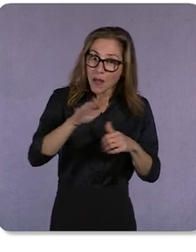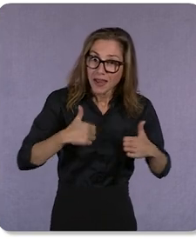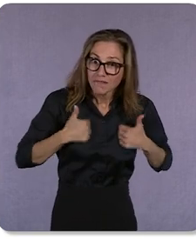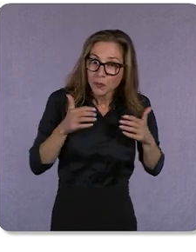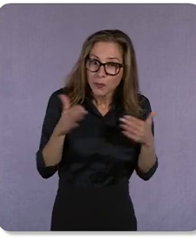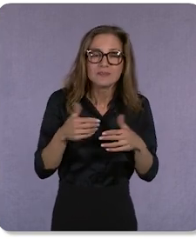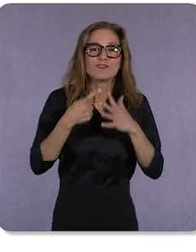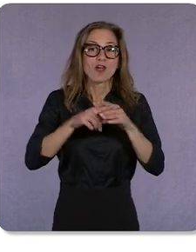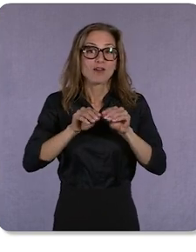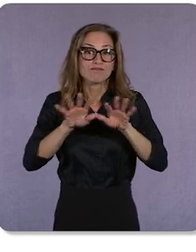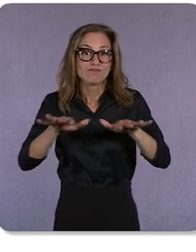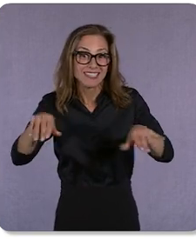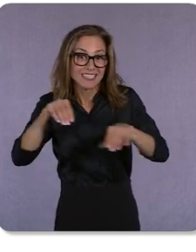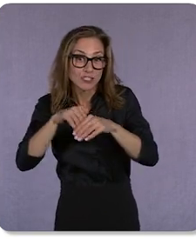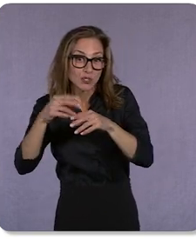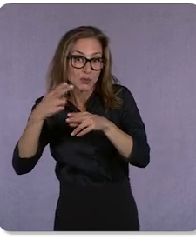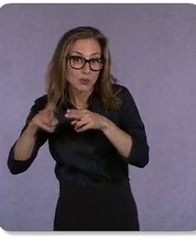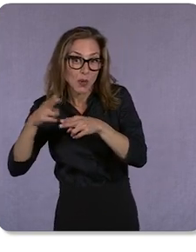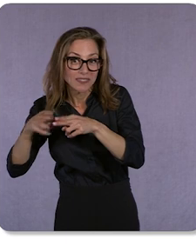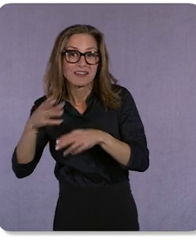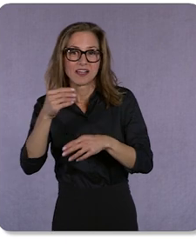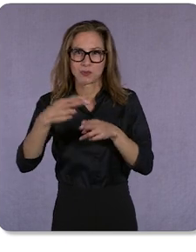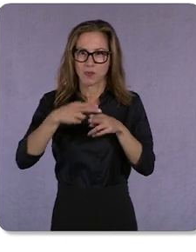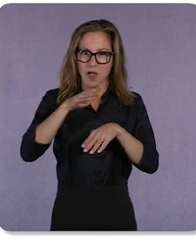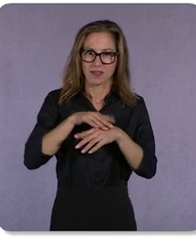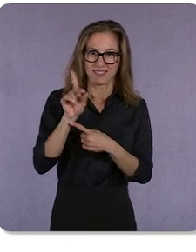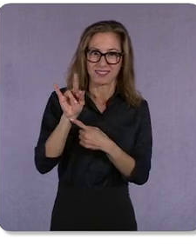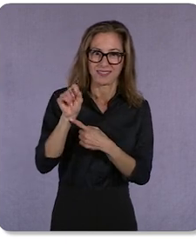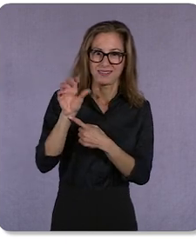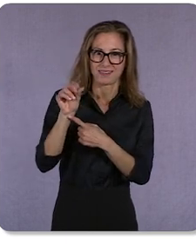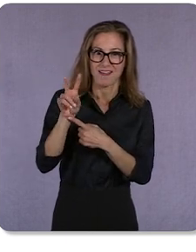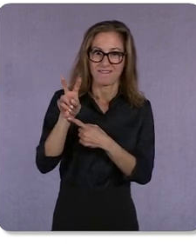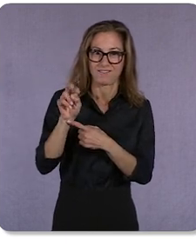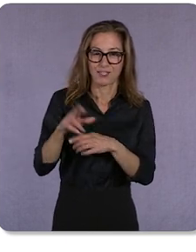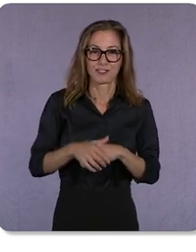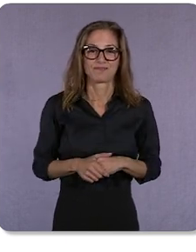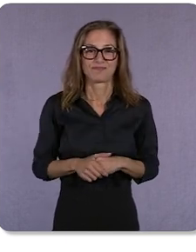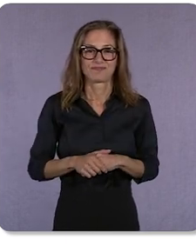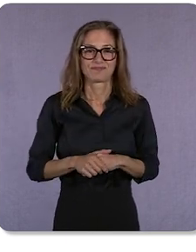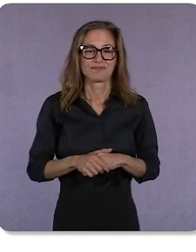and they’ll soon be on Discover. Of course, no matter what an ad looks